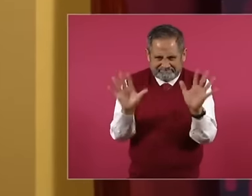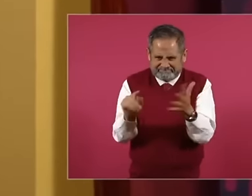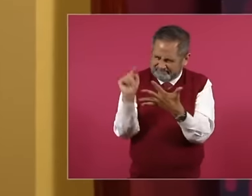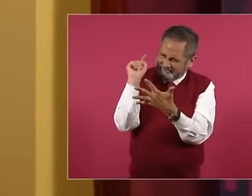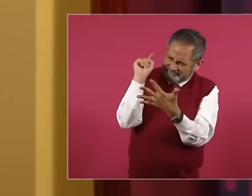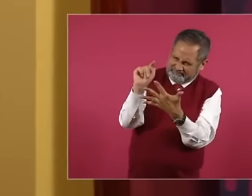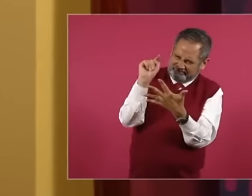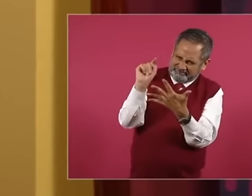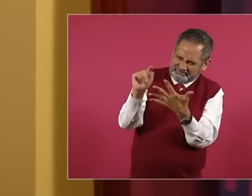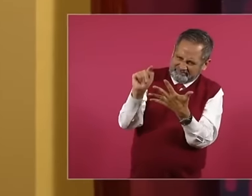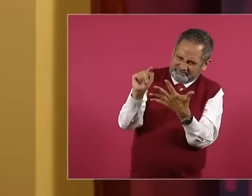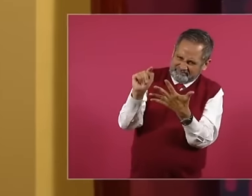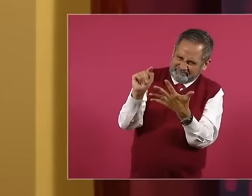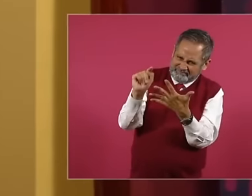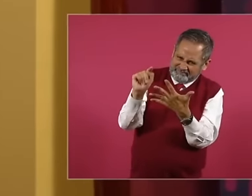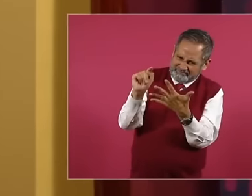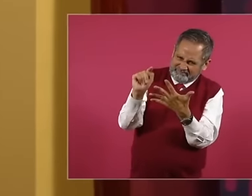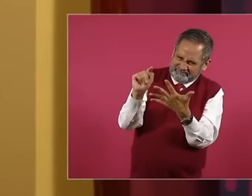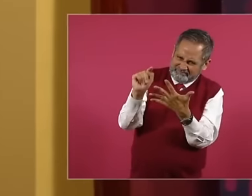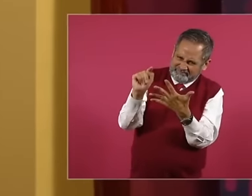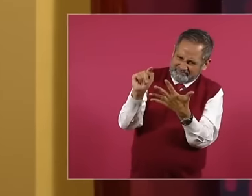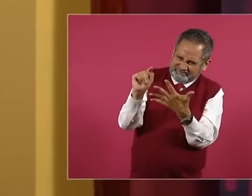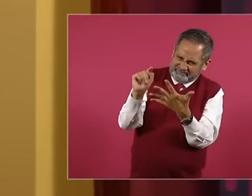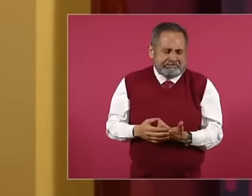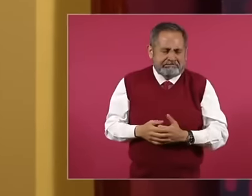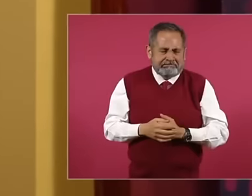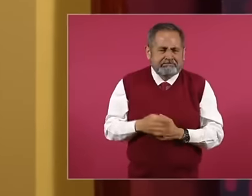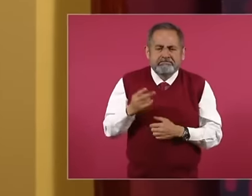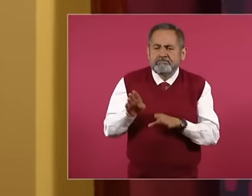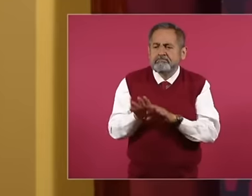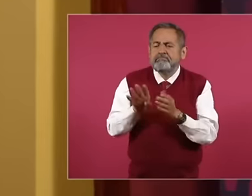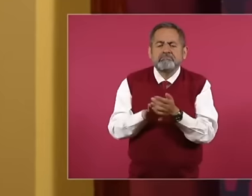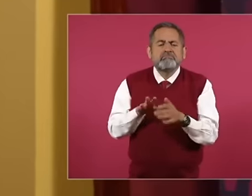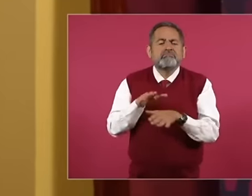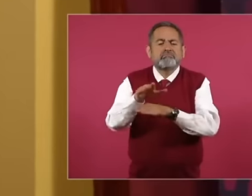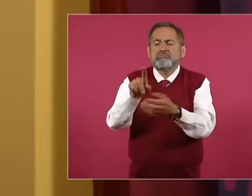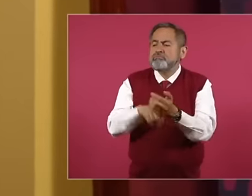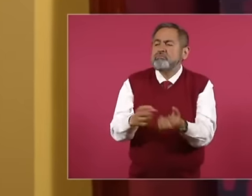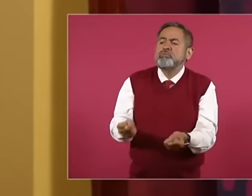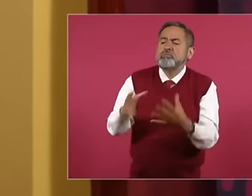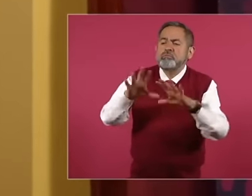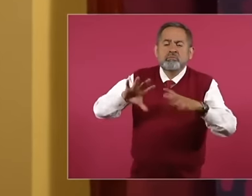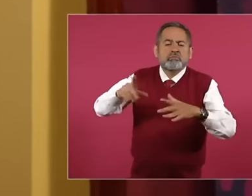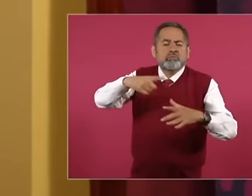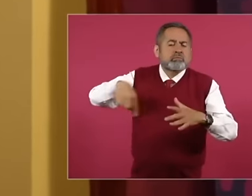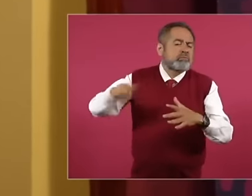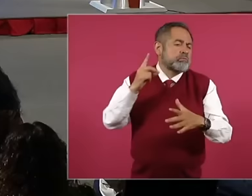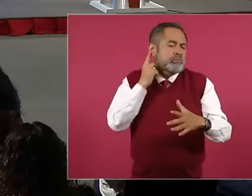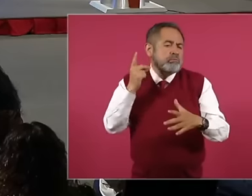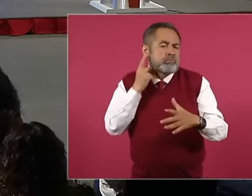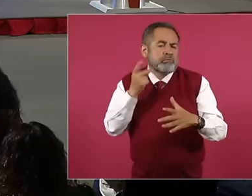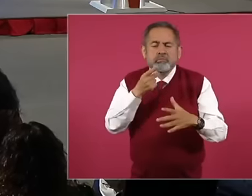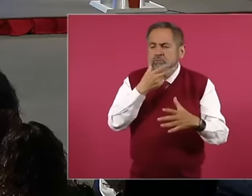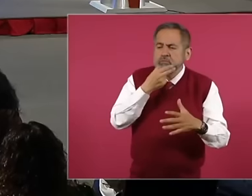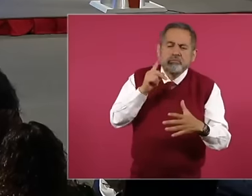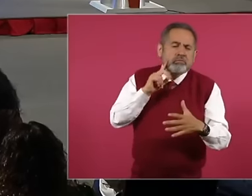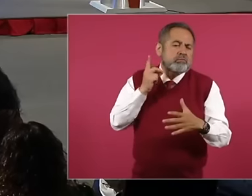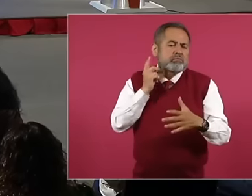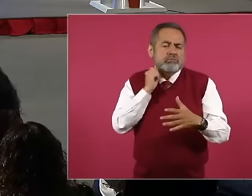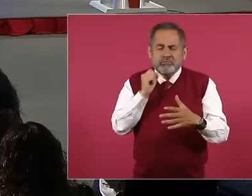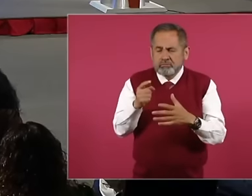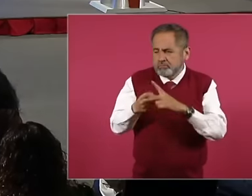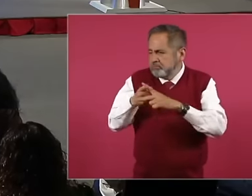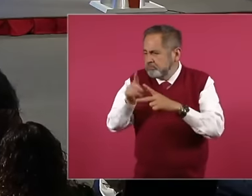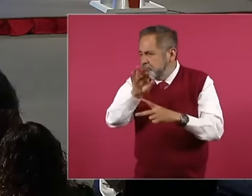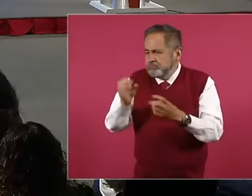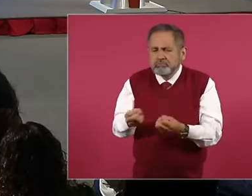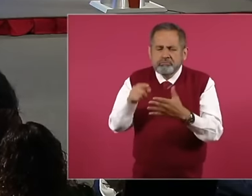The issue that has to do with the distribution of multi-member members